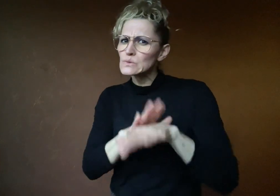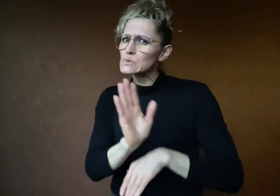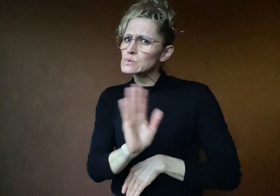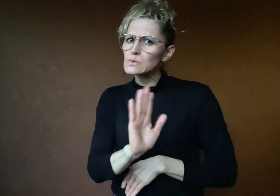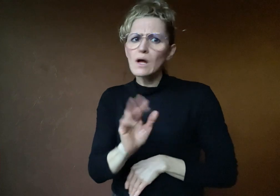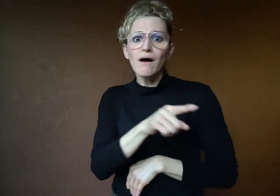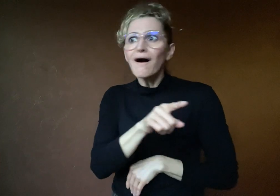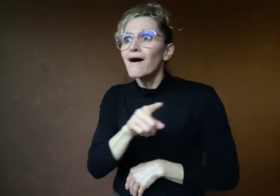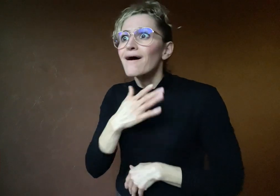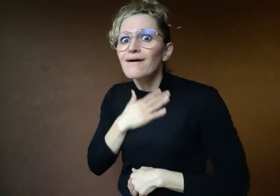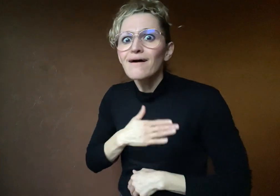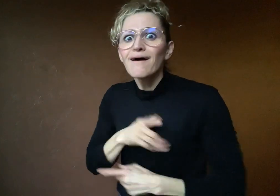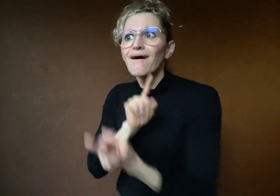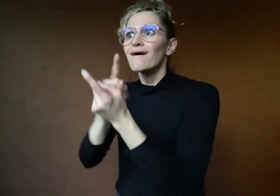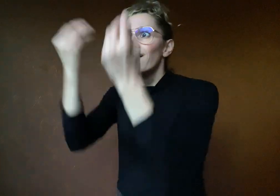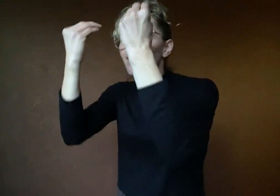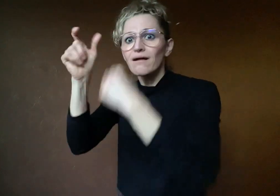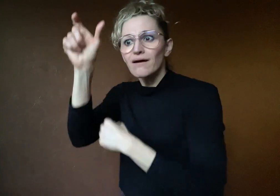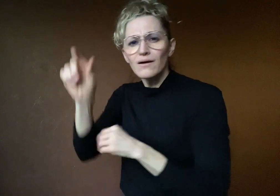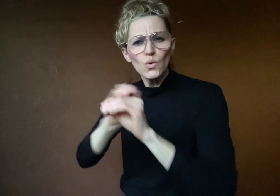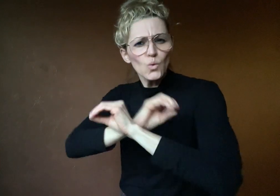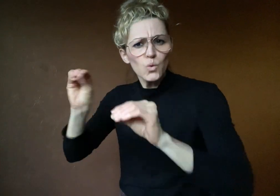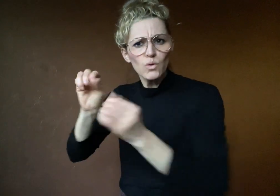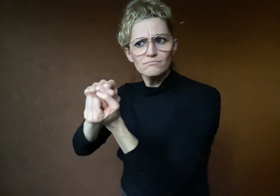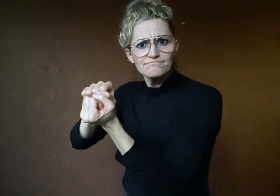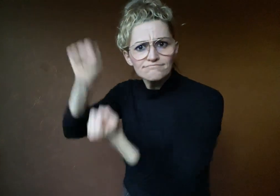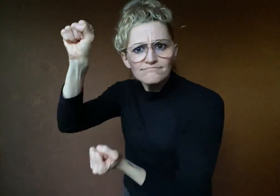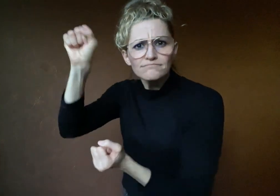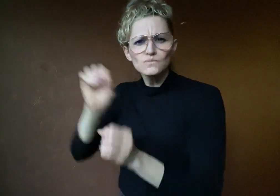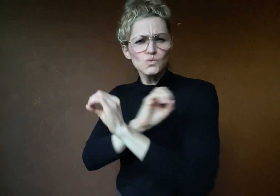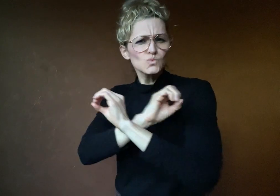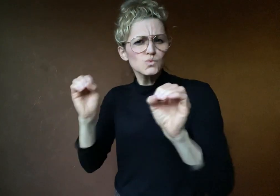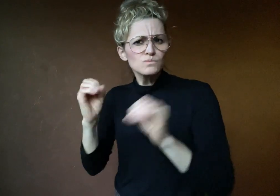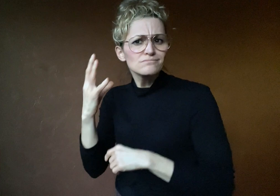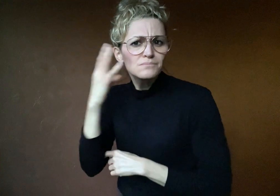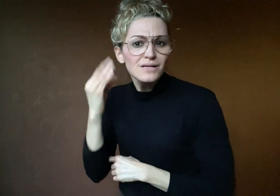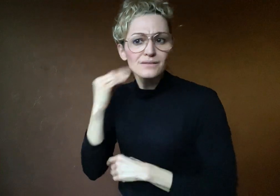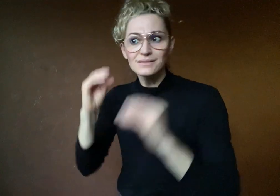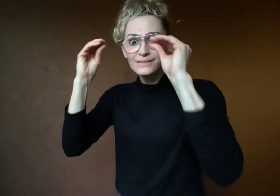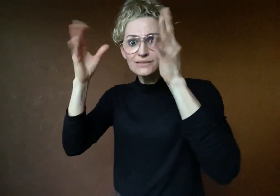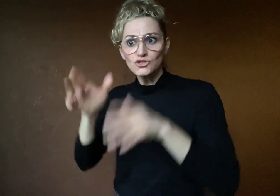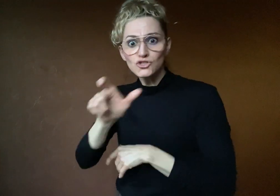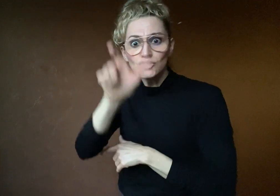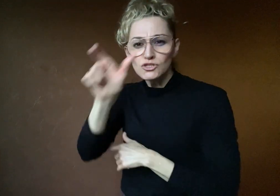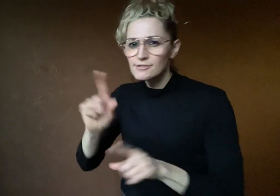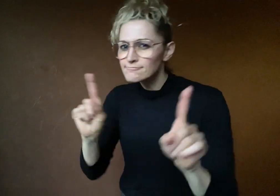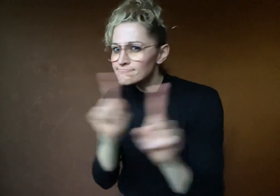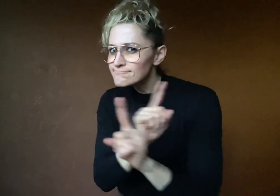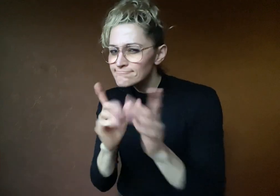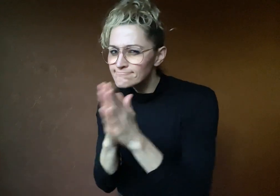or inexperienced teachers, and to take courses taught